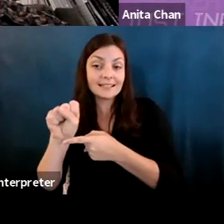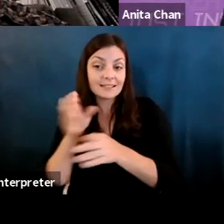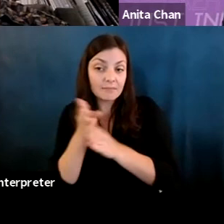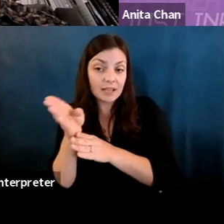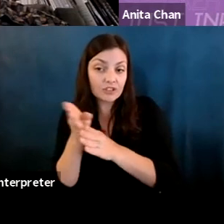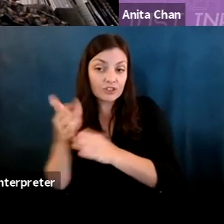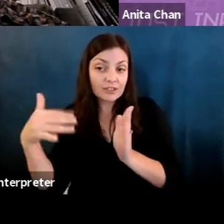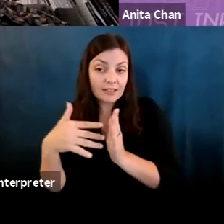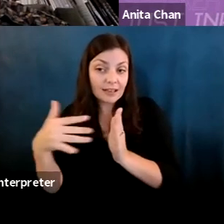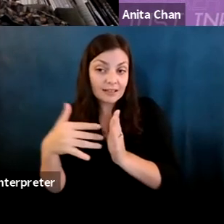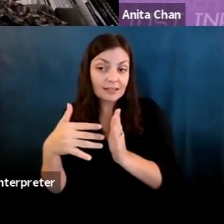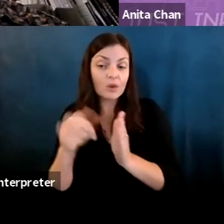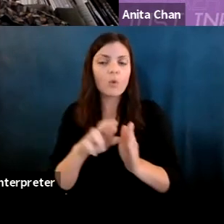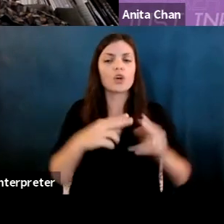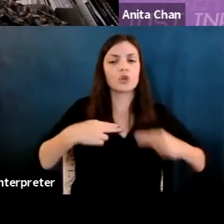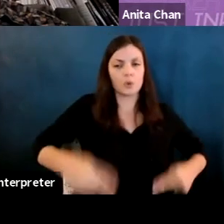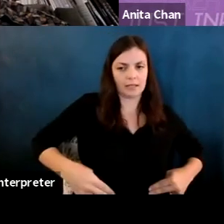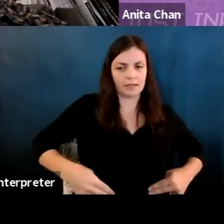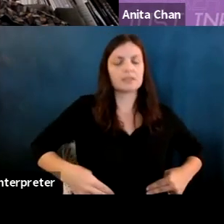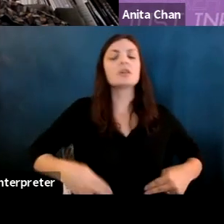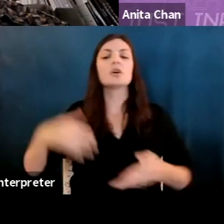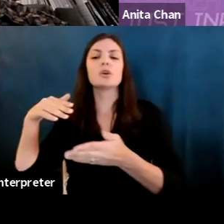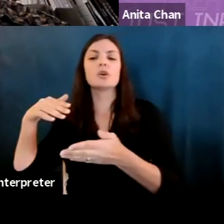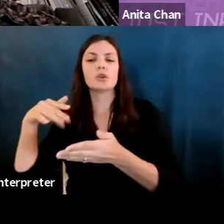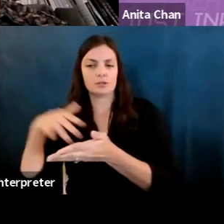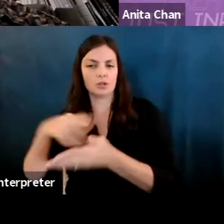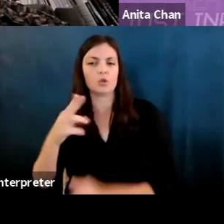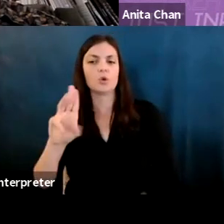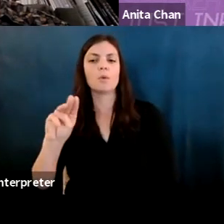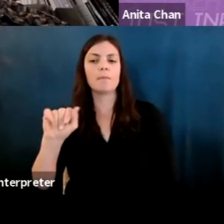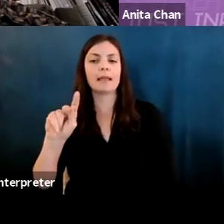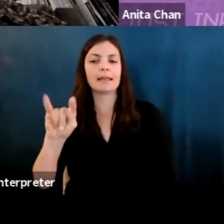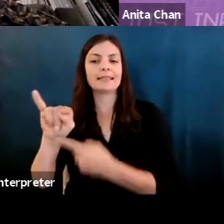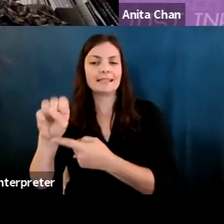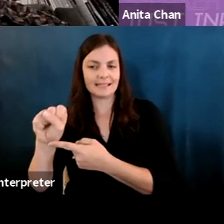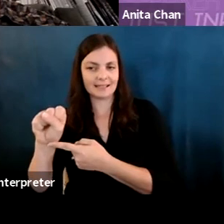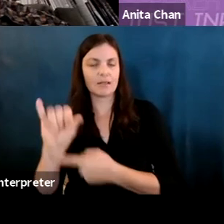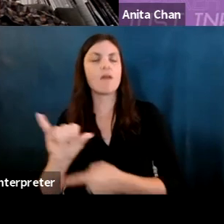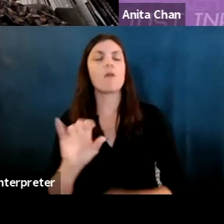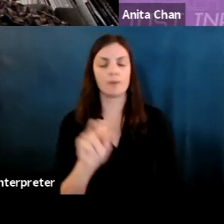Karrie Karahalios: Future of humanities. Fernanda Viegas: So one of the things I would say is that I think in terms of.